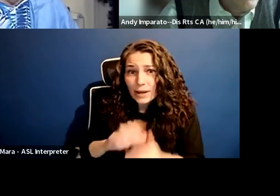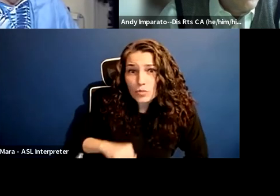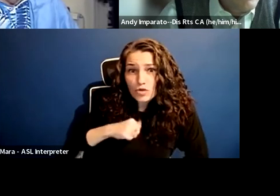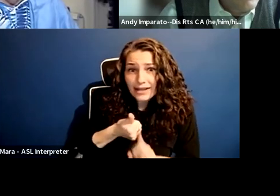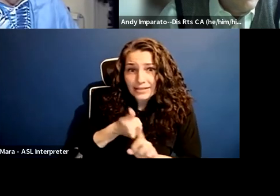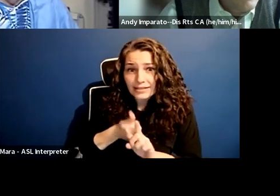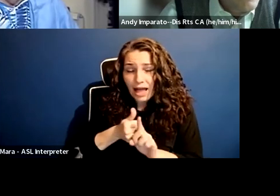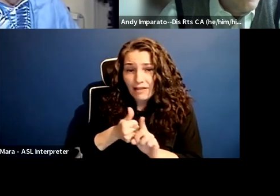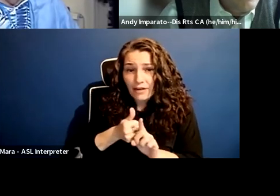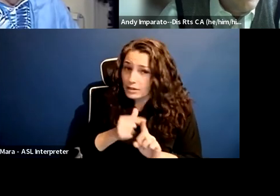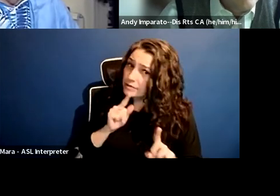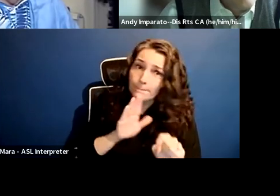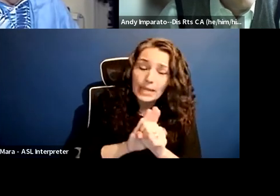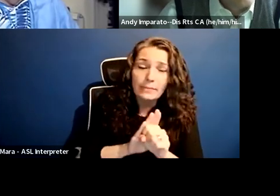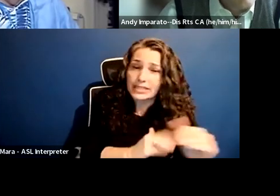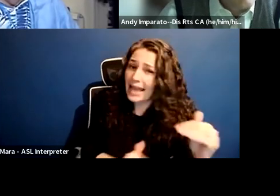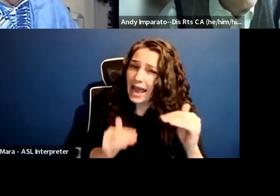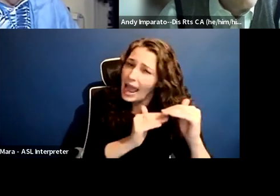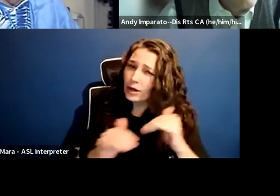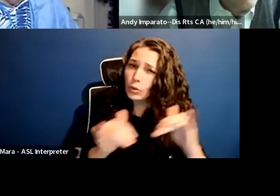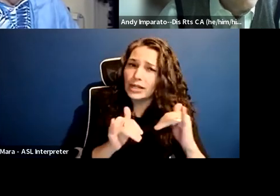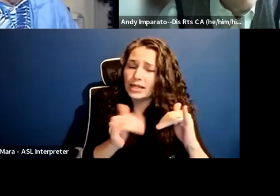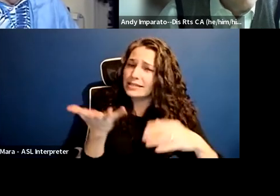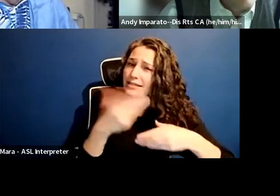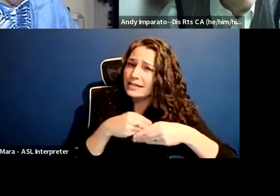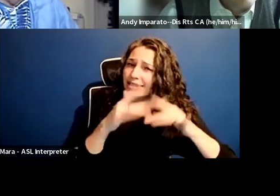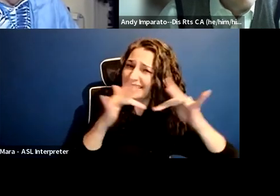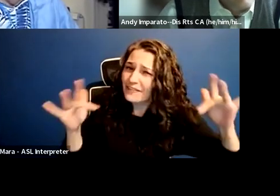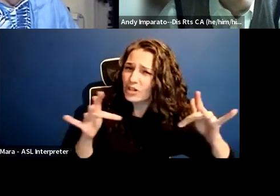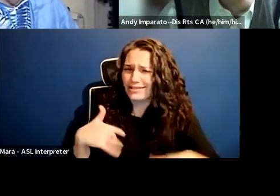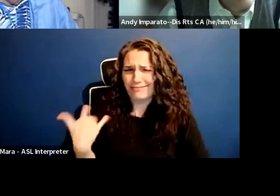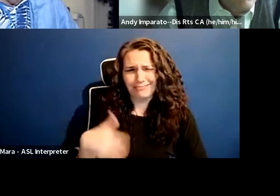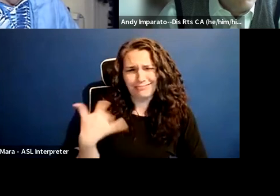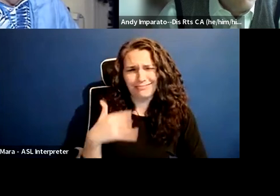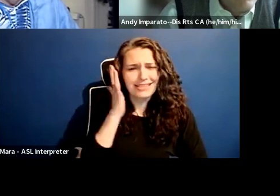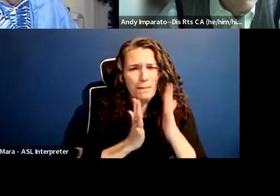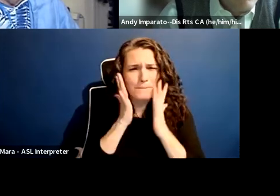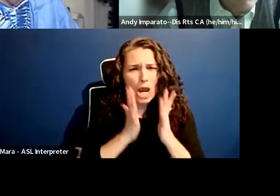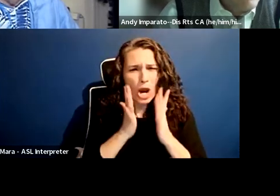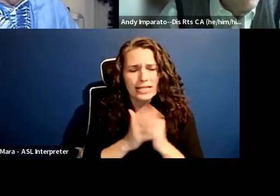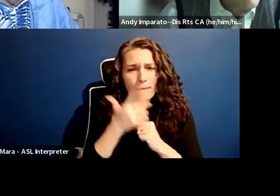equity and diversity is embarrassing, and the fact that we are having to have a public fight